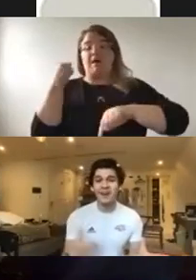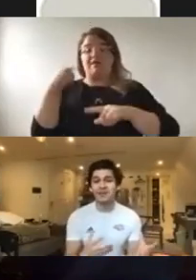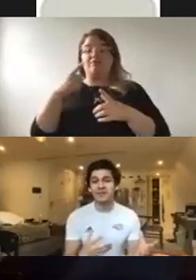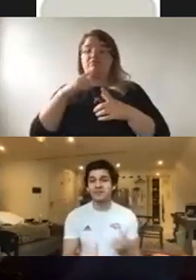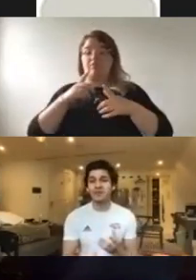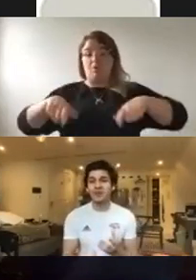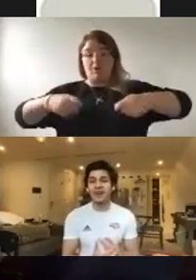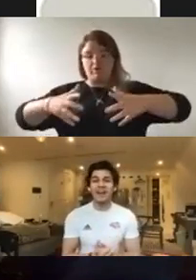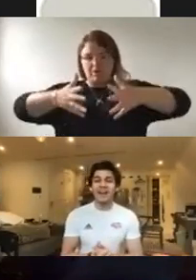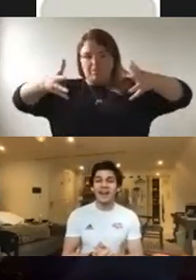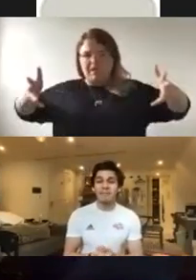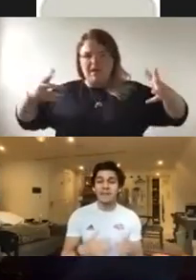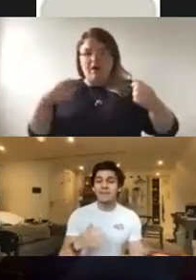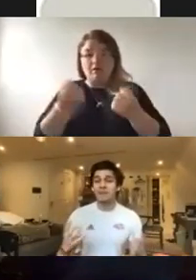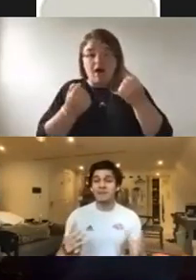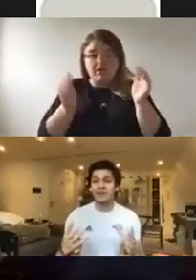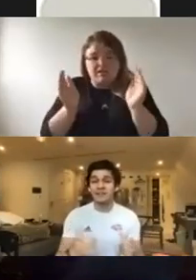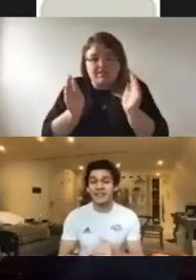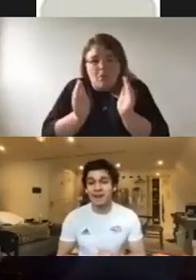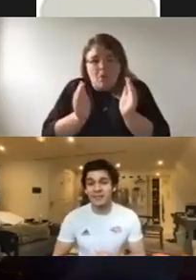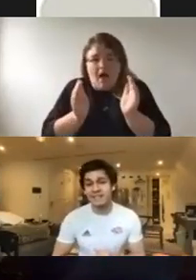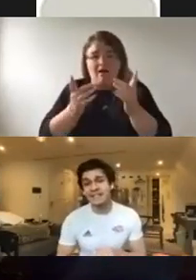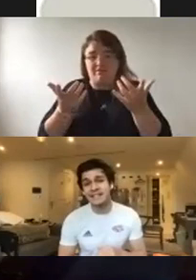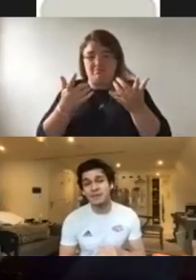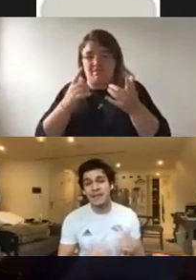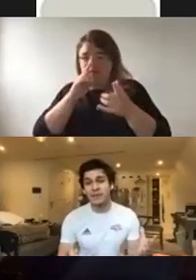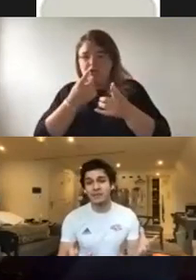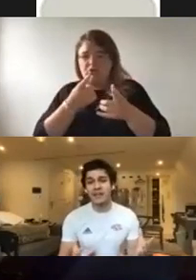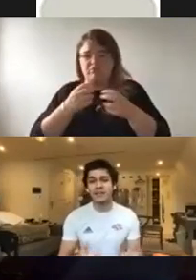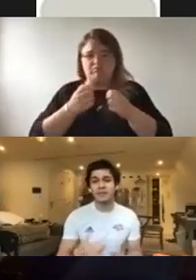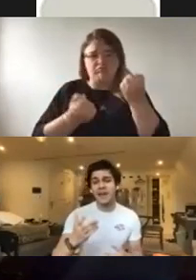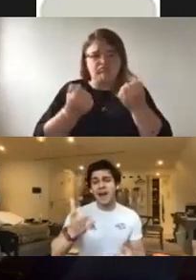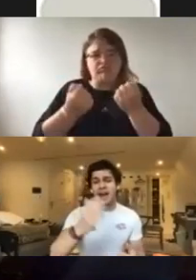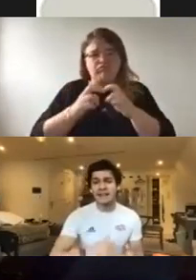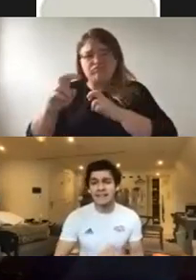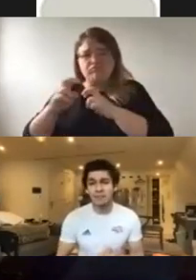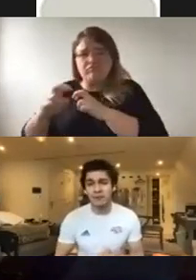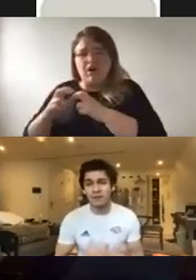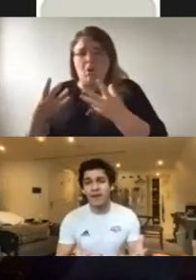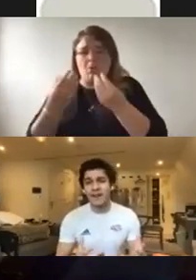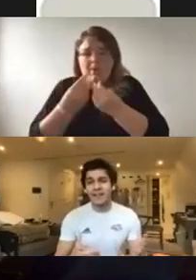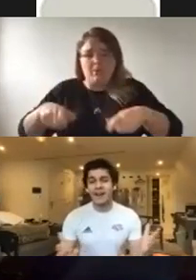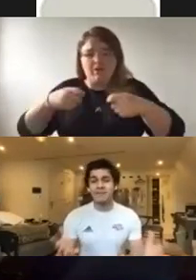cars were a bit smaller people maybe couldn't get around as easy with their wheelchairs but I guess this would offer the kind of